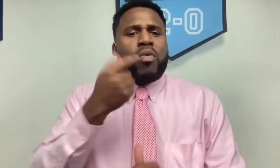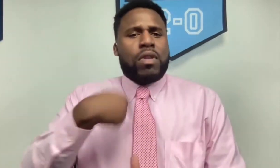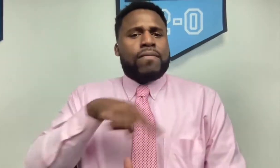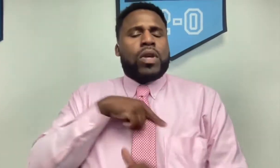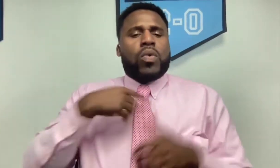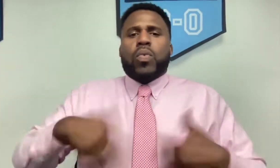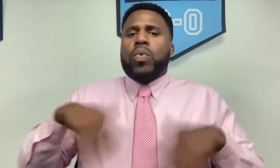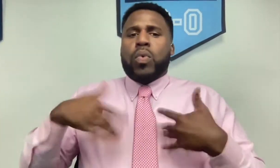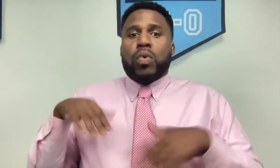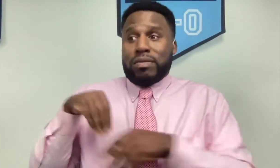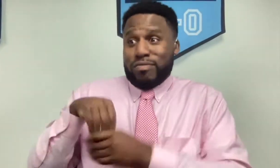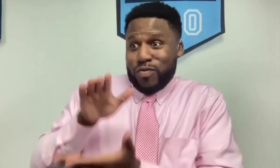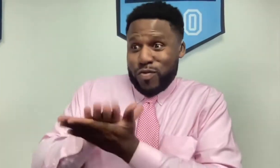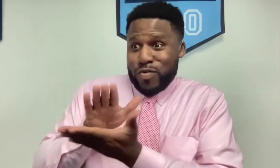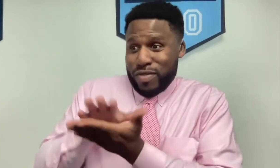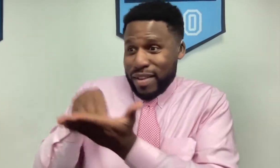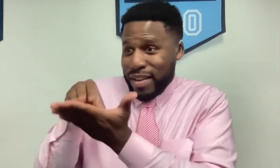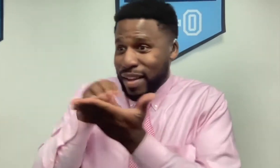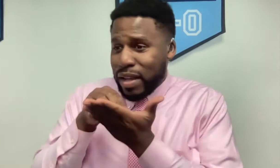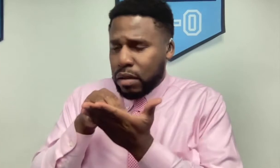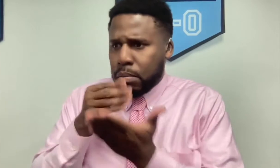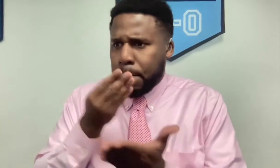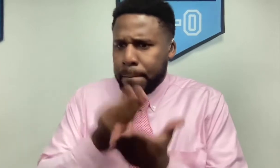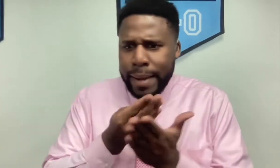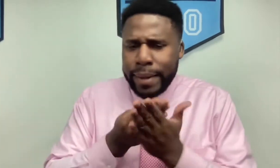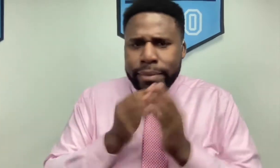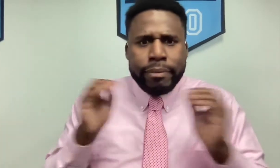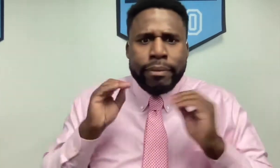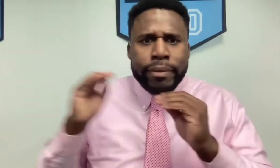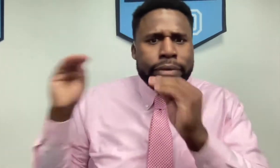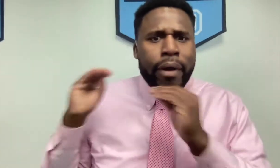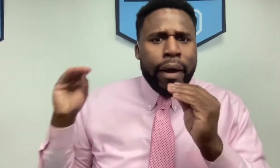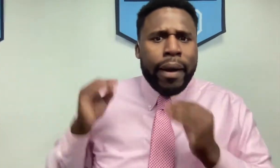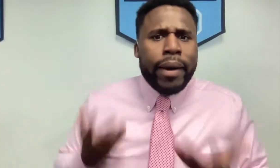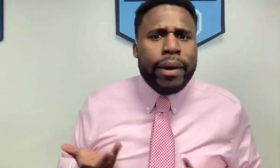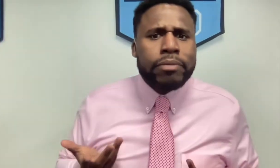In school we learn about so many different topics but hardly ever learn about money and finances.